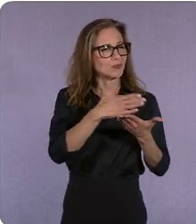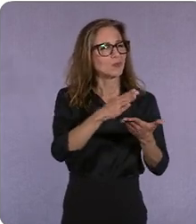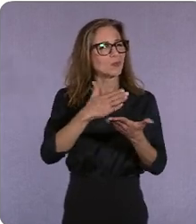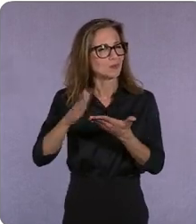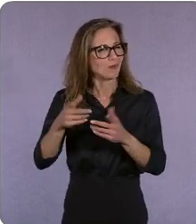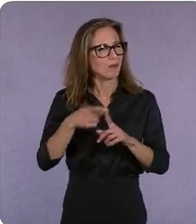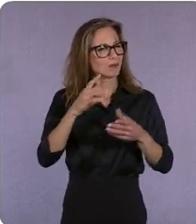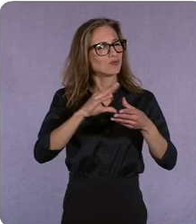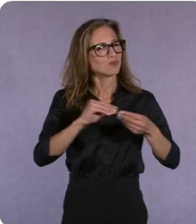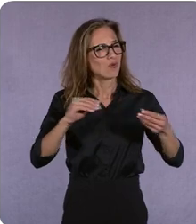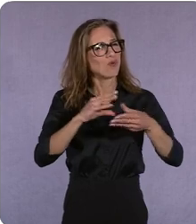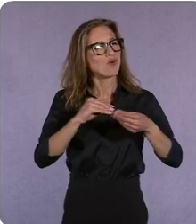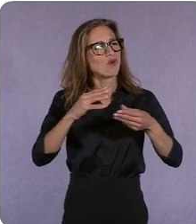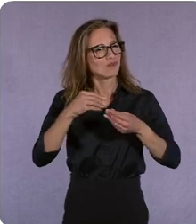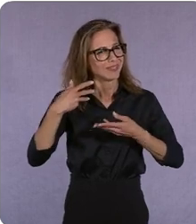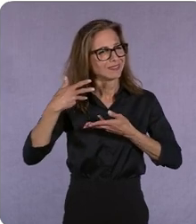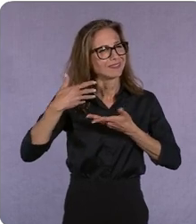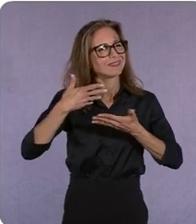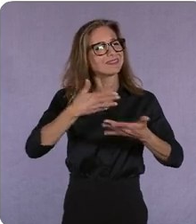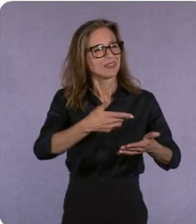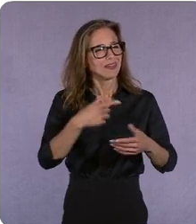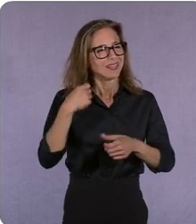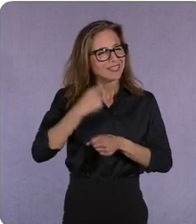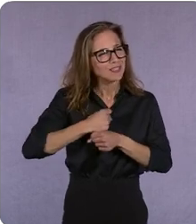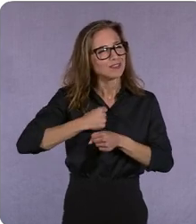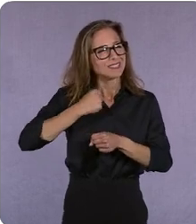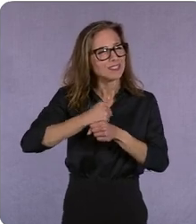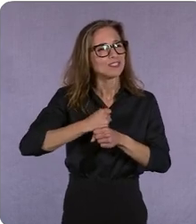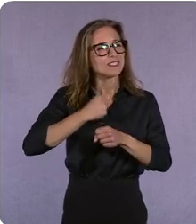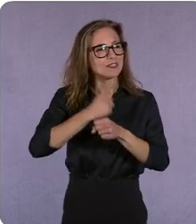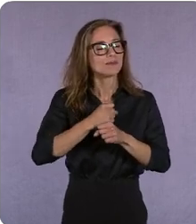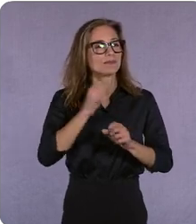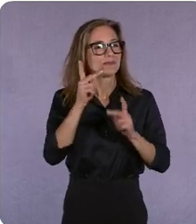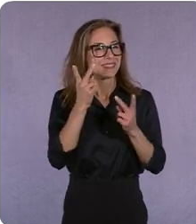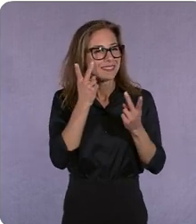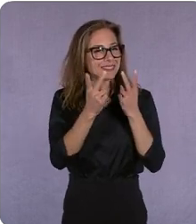as a result of that people weren't seeing the full range of their lived experiences in their